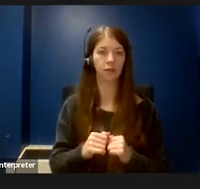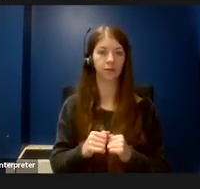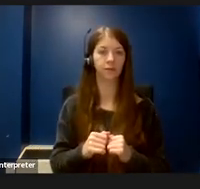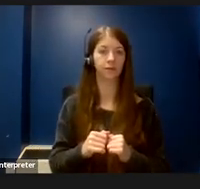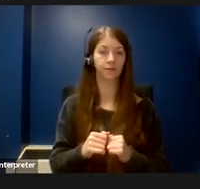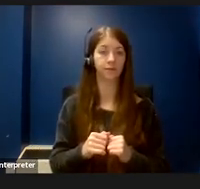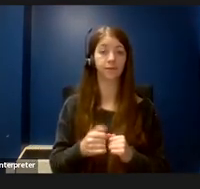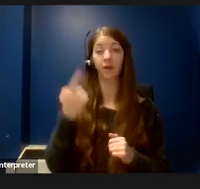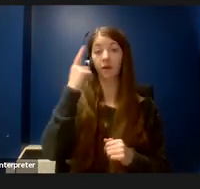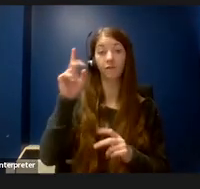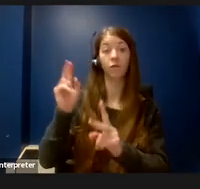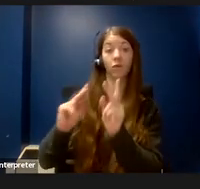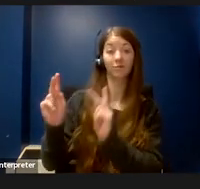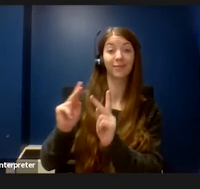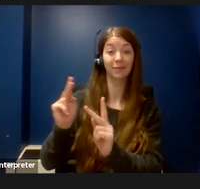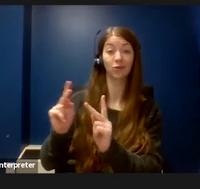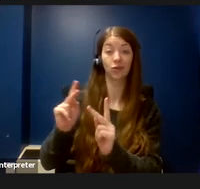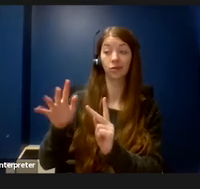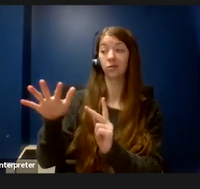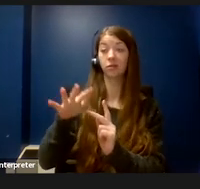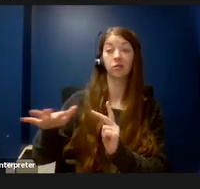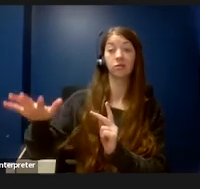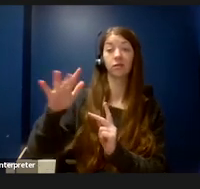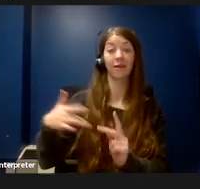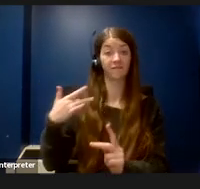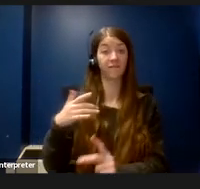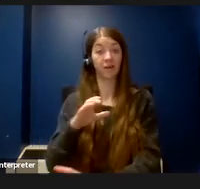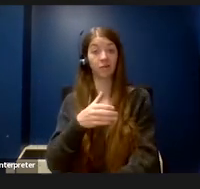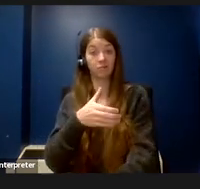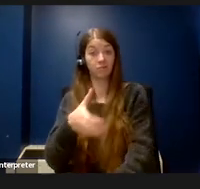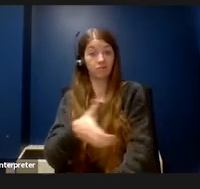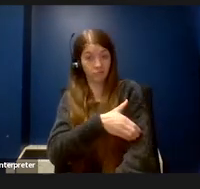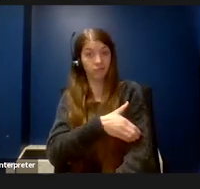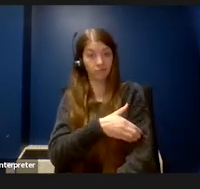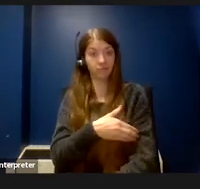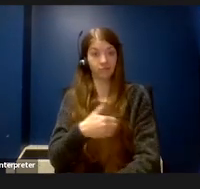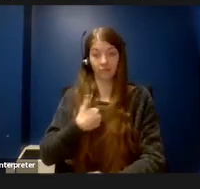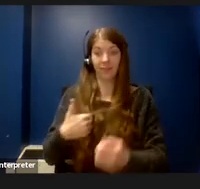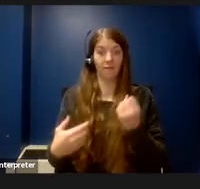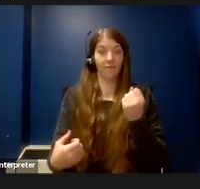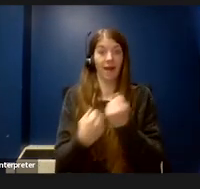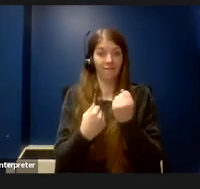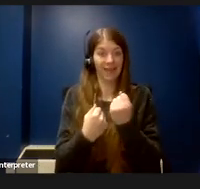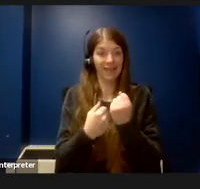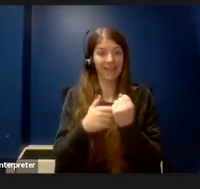For people who feel empowered to self-advocate, they need to know who to ask for an accommodation.